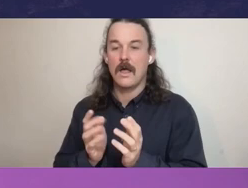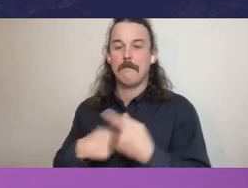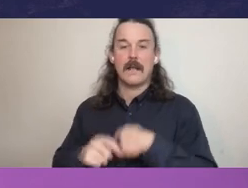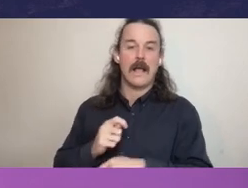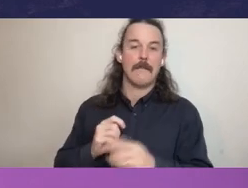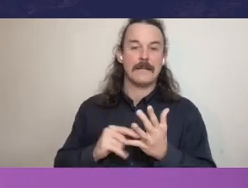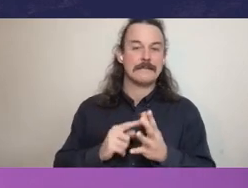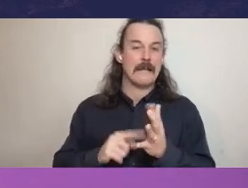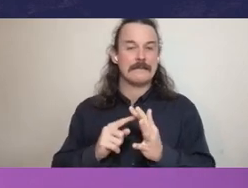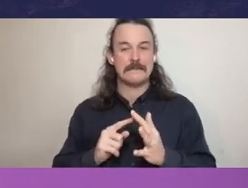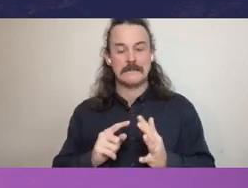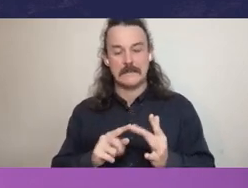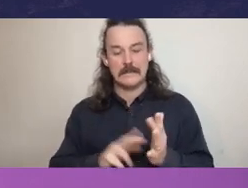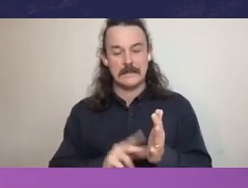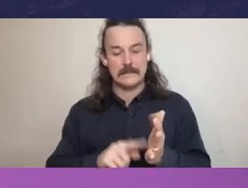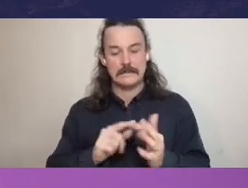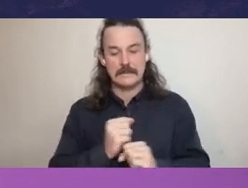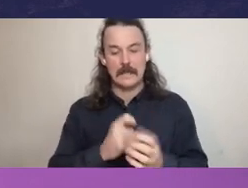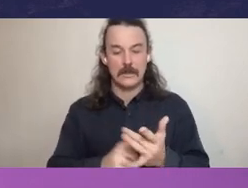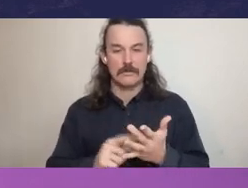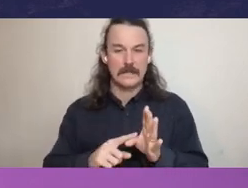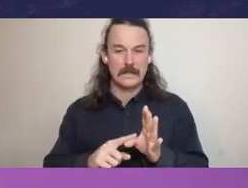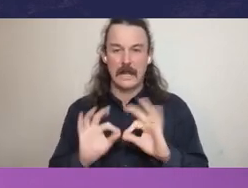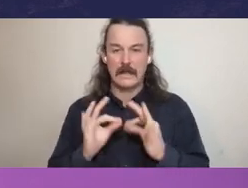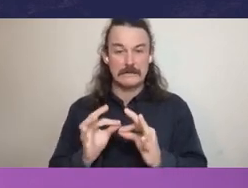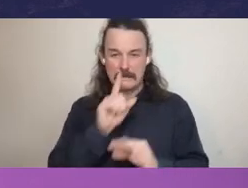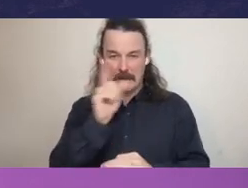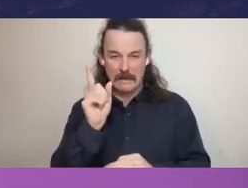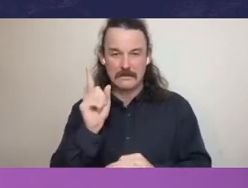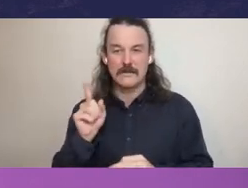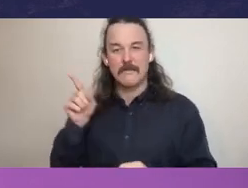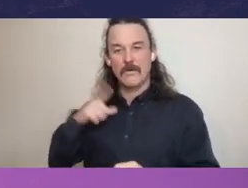I'm optimistic about the future, whilst at the same time